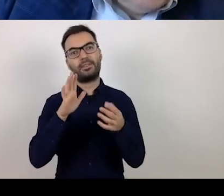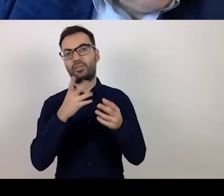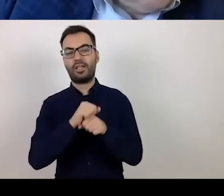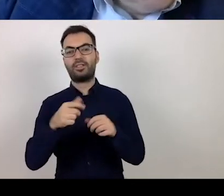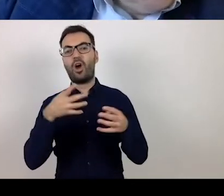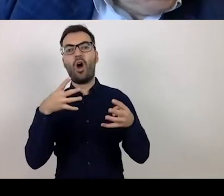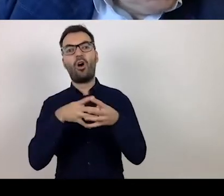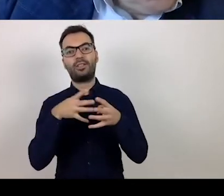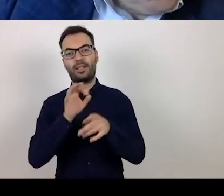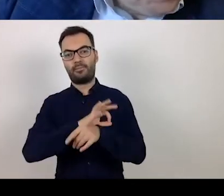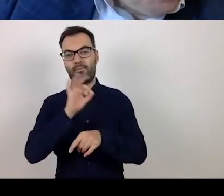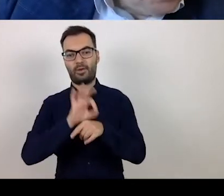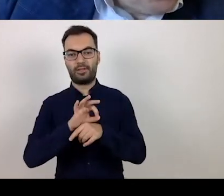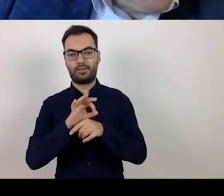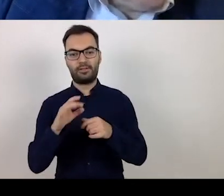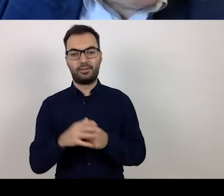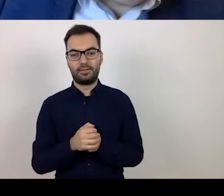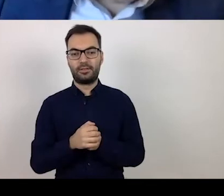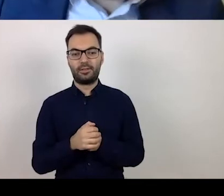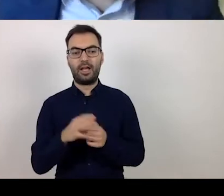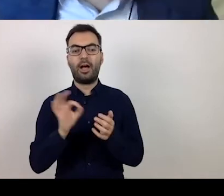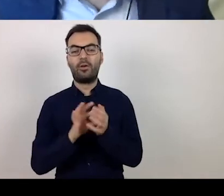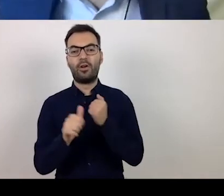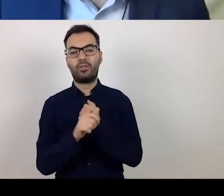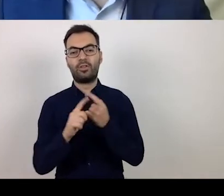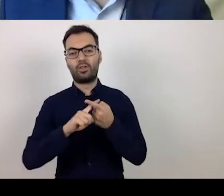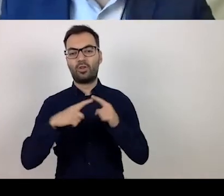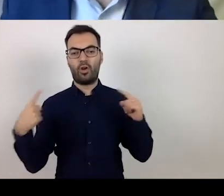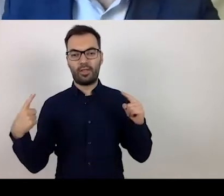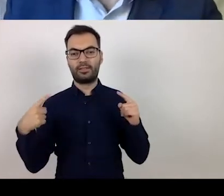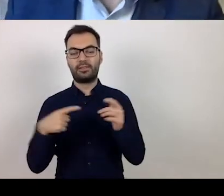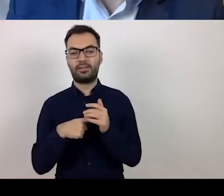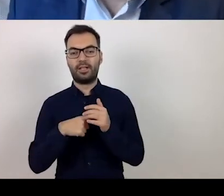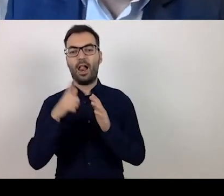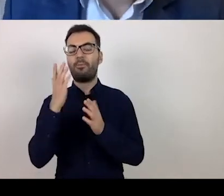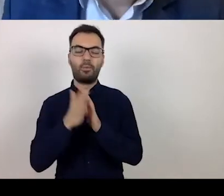We are talking here about a checklist,